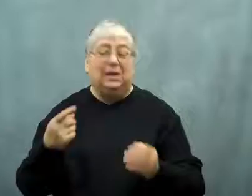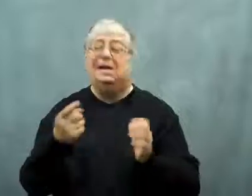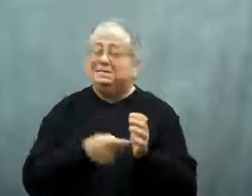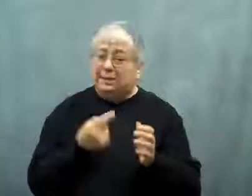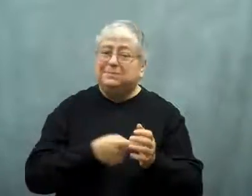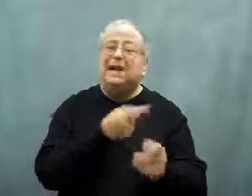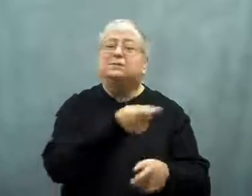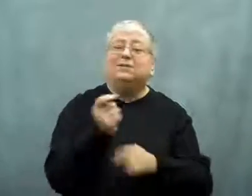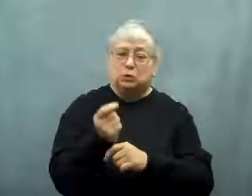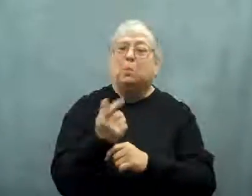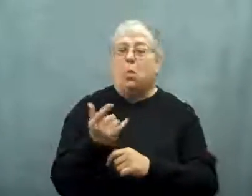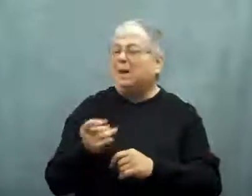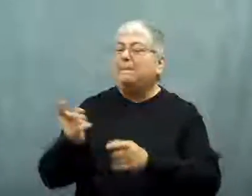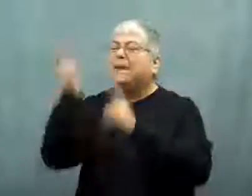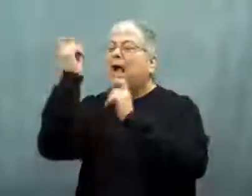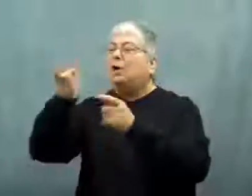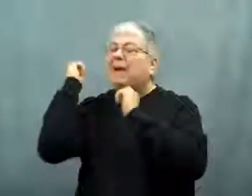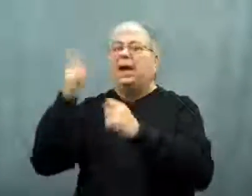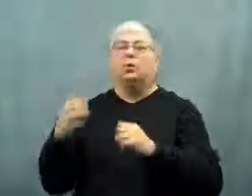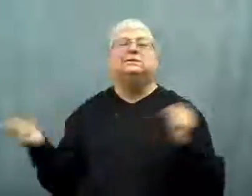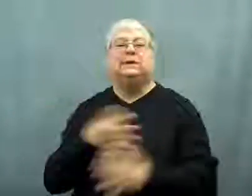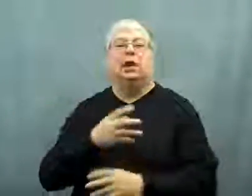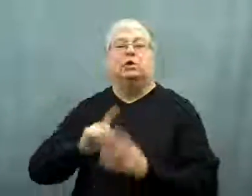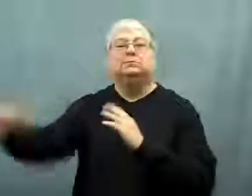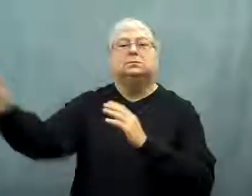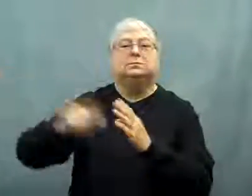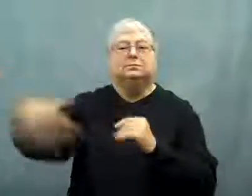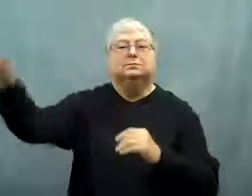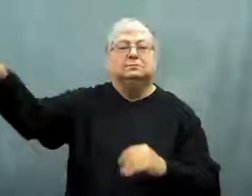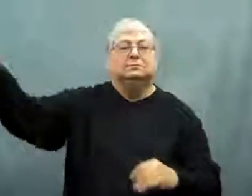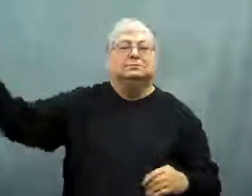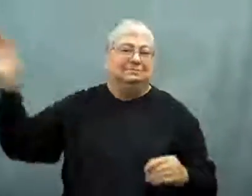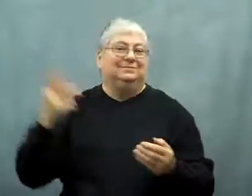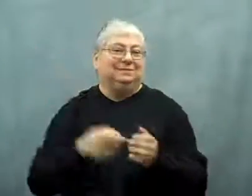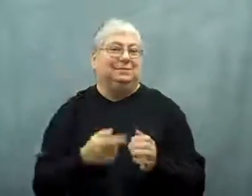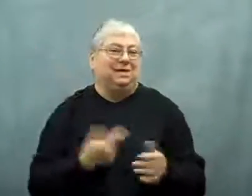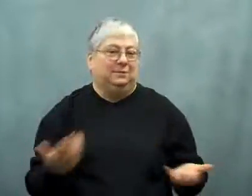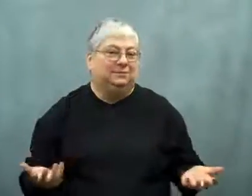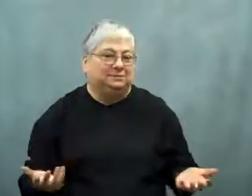The fishermen will sometimes fire shots to scare the dolphins away.